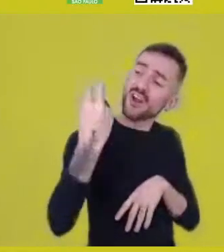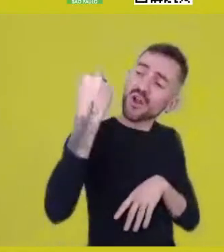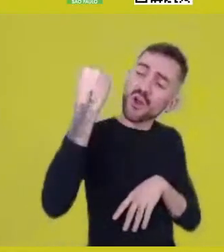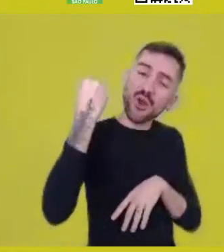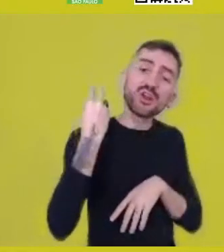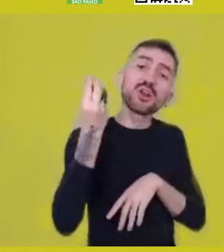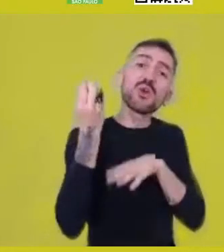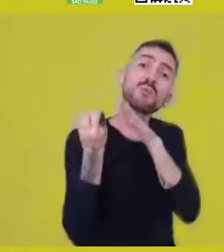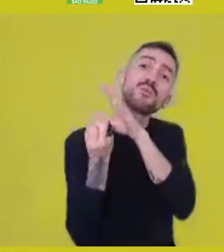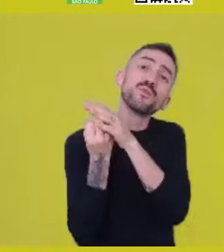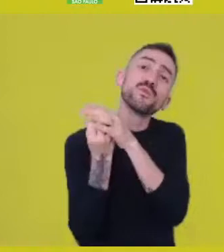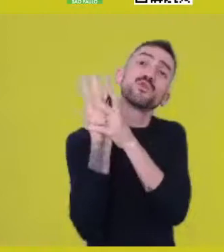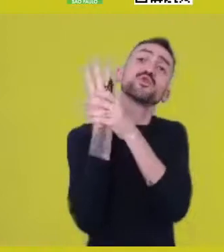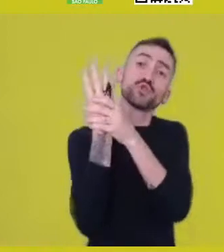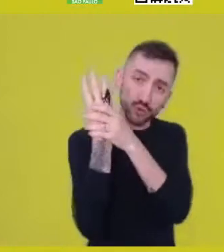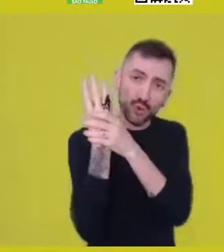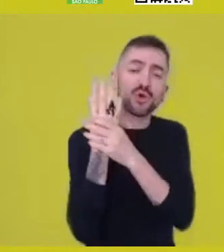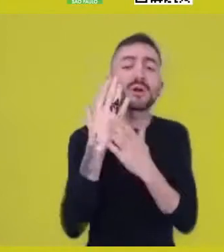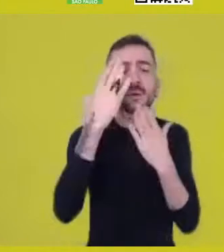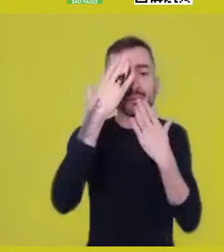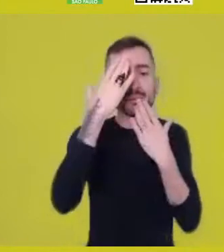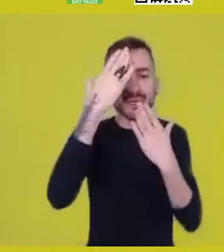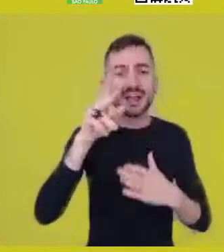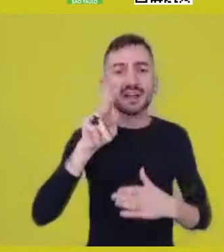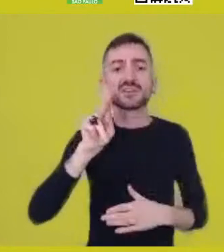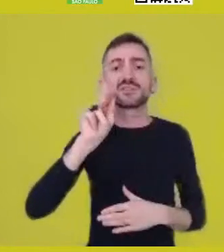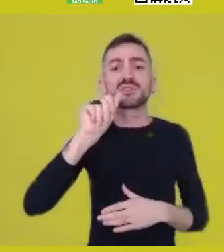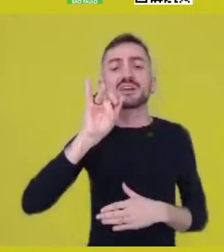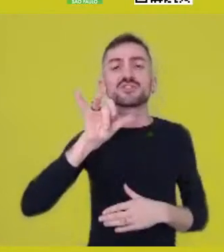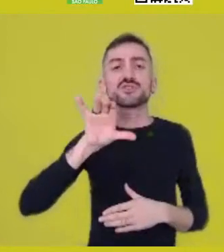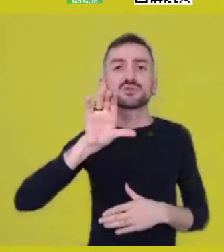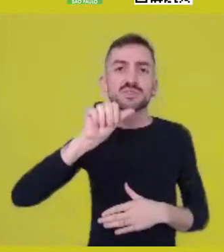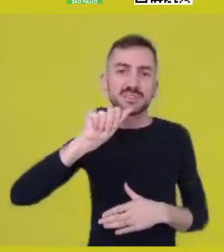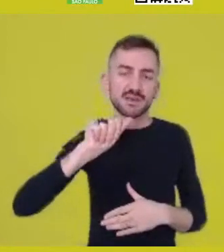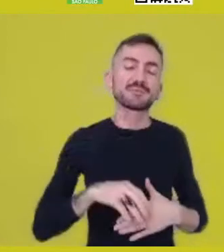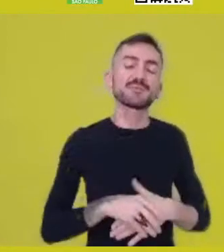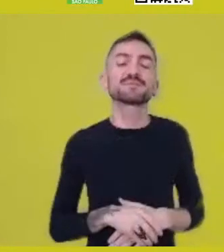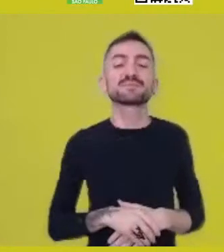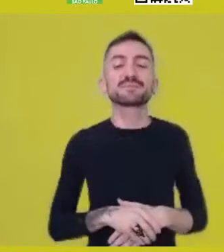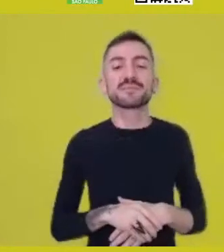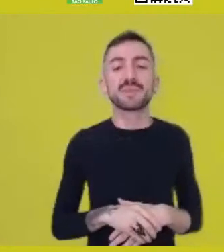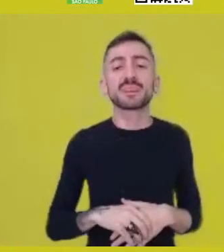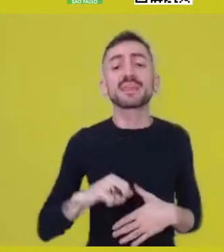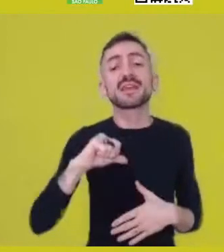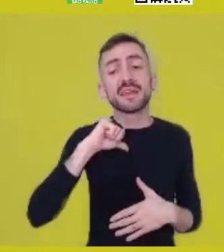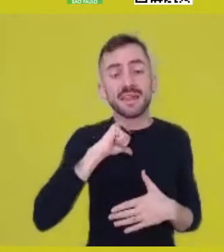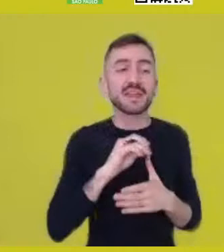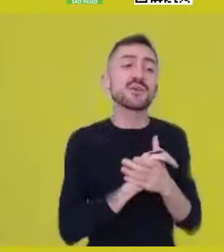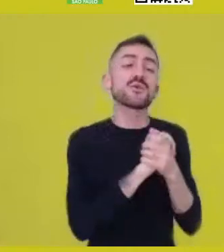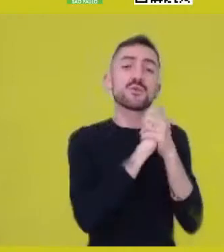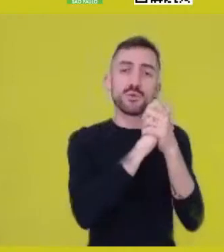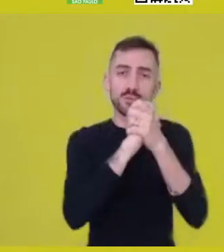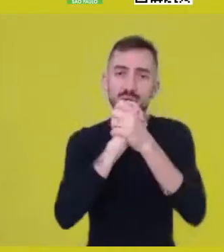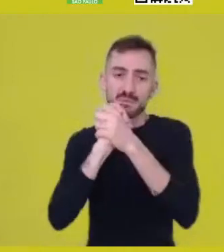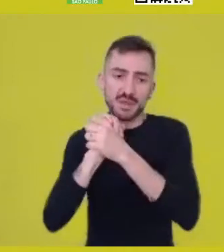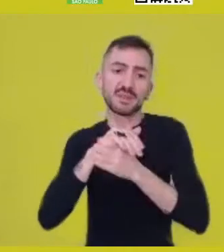Thank you very much, Katiúscia. Well, I salute everyone present here,